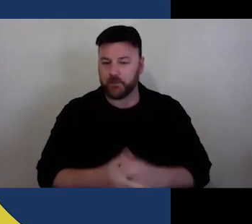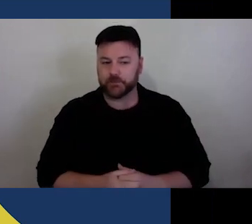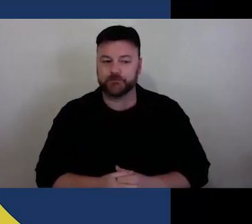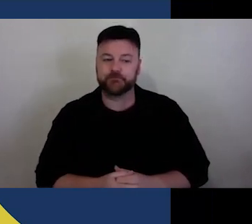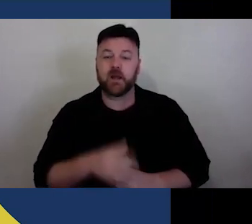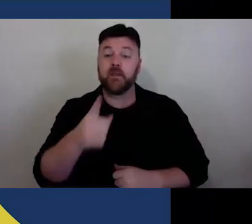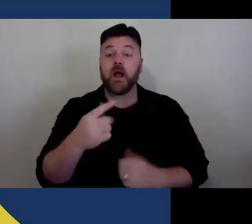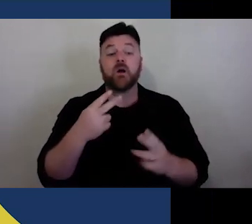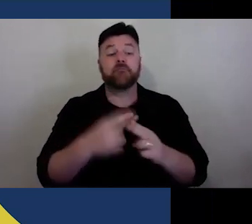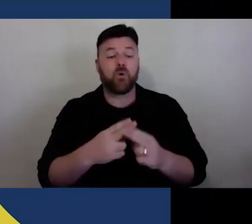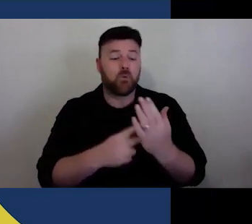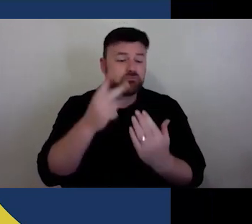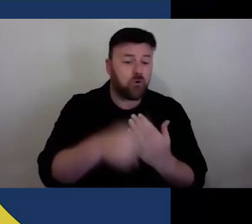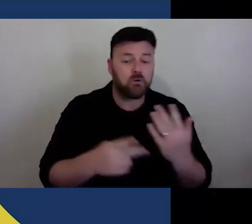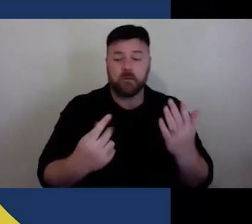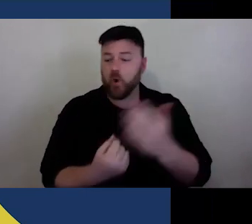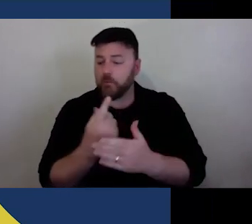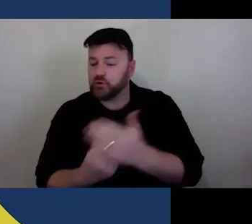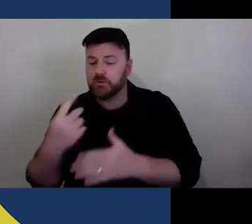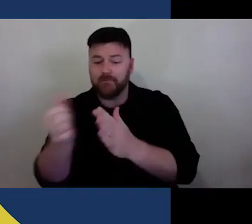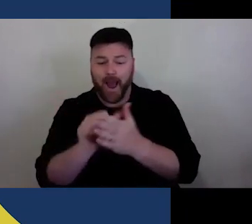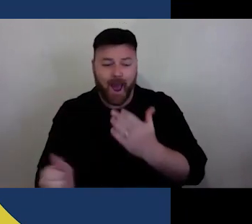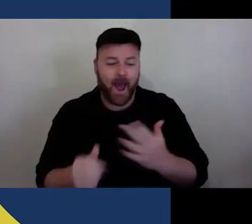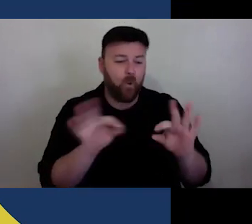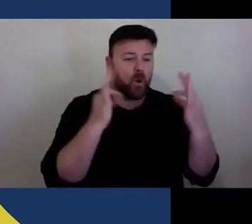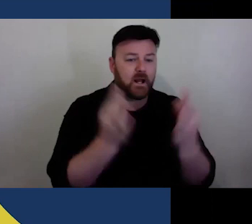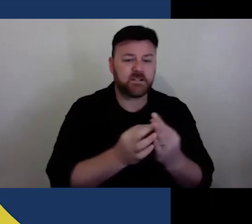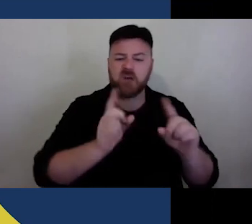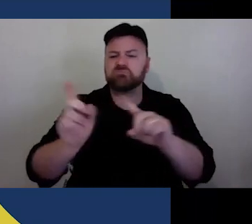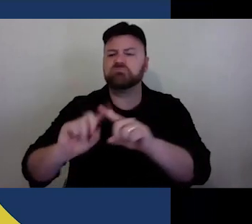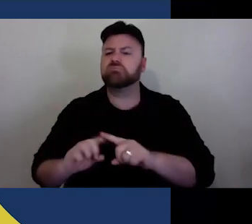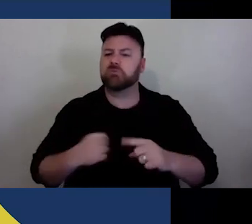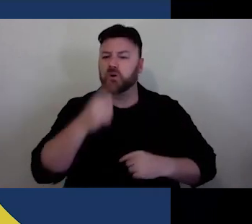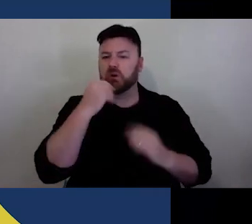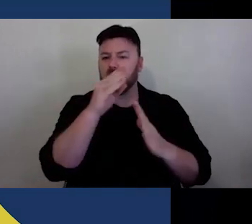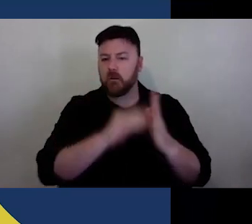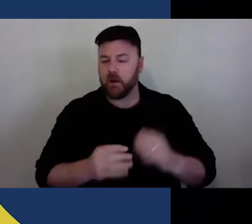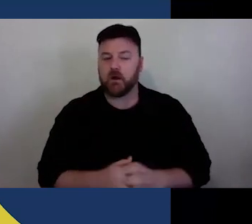artists and organisations. Look out for more details around this in the second half of union.